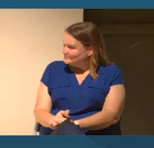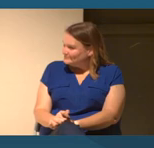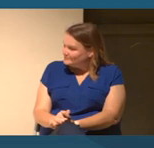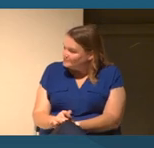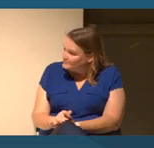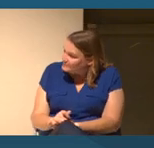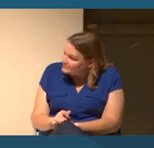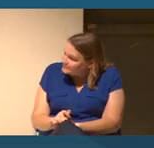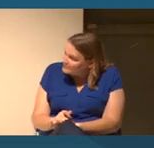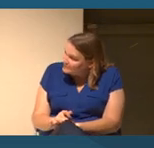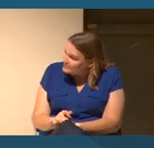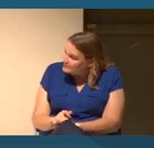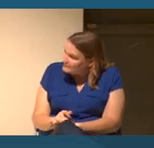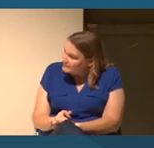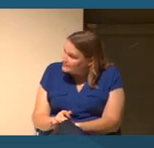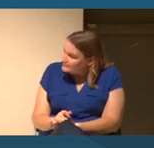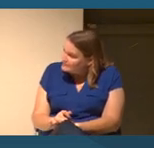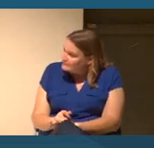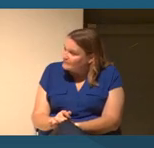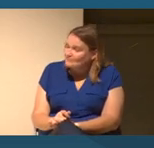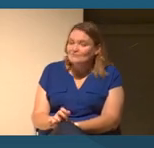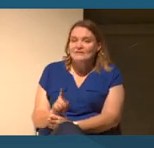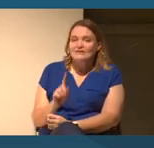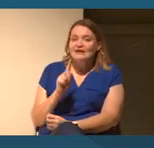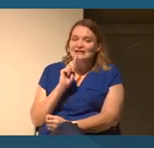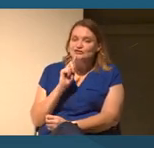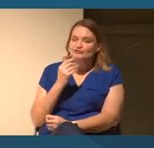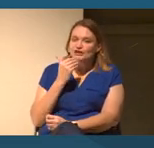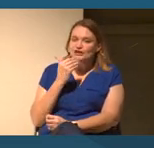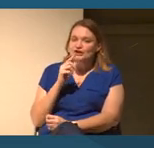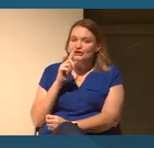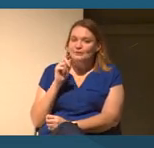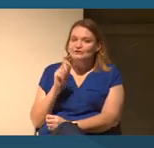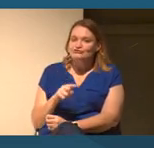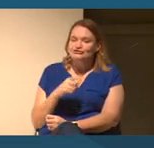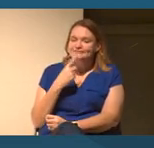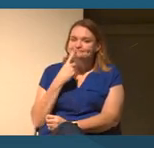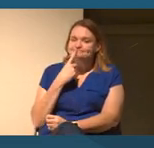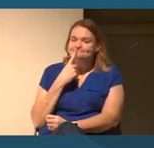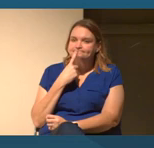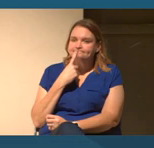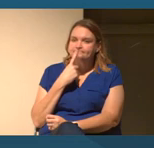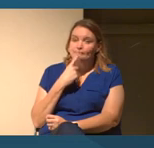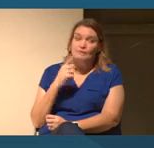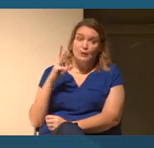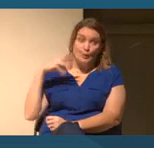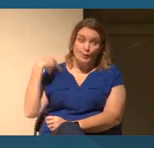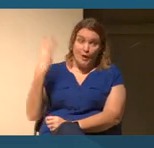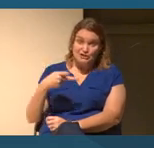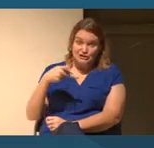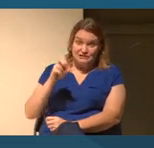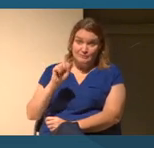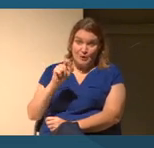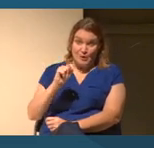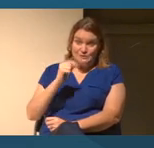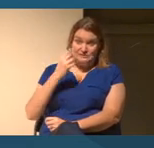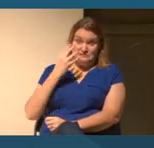Oh. It's a really good question. And it's something that the post is also up against.